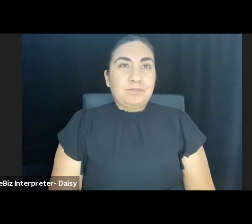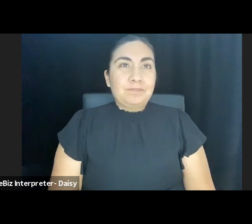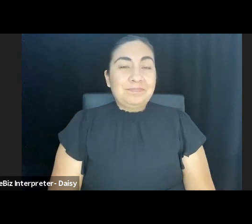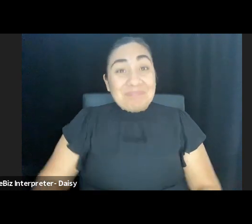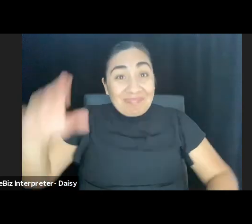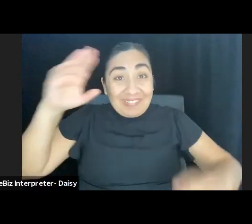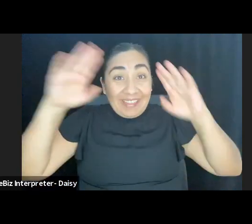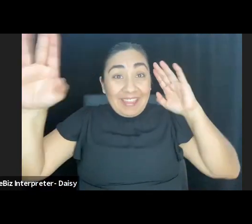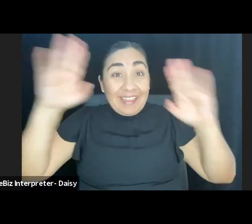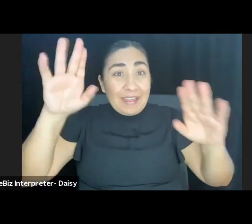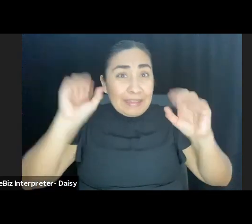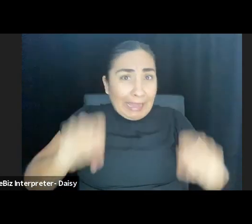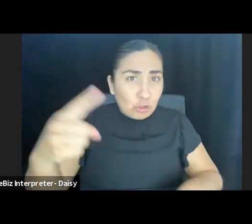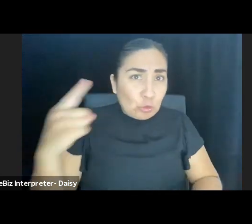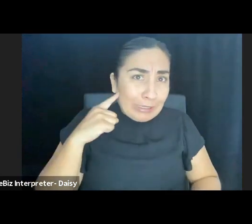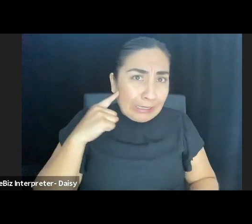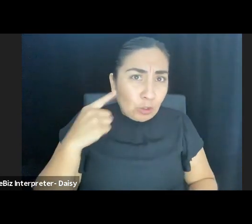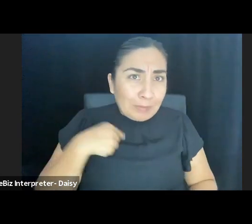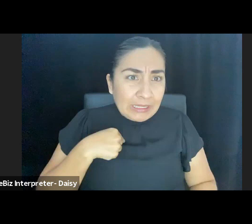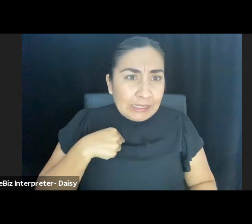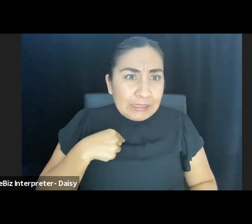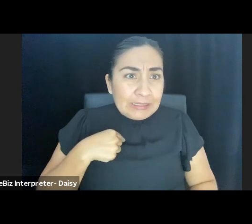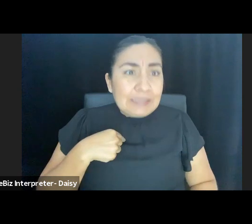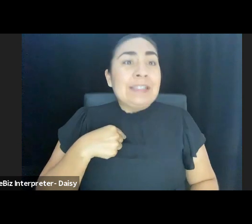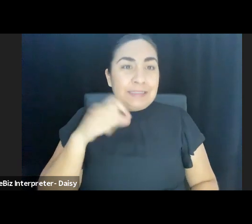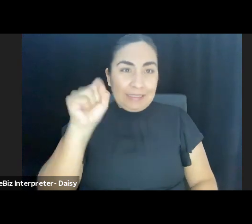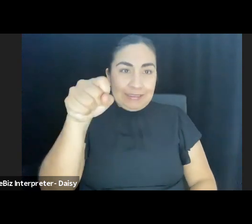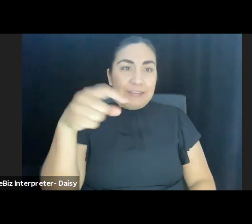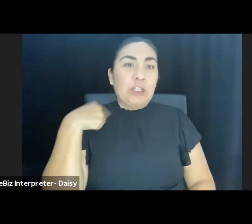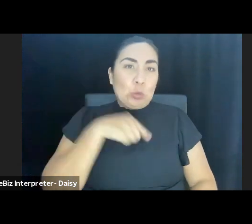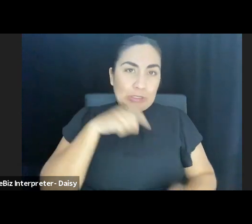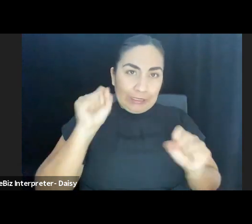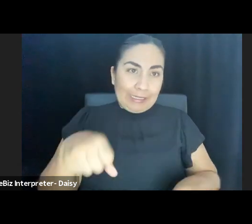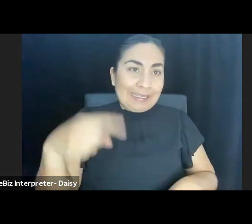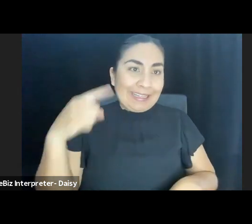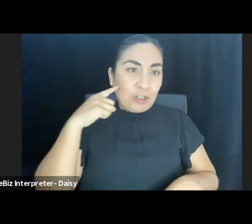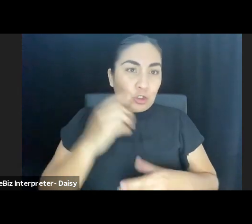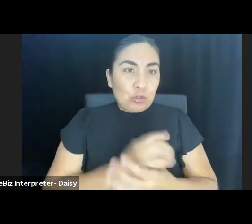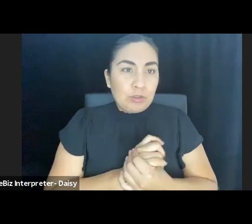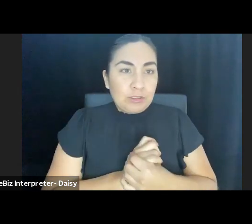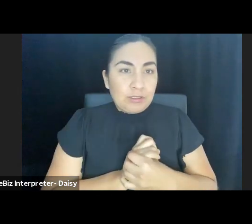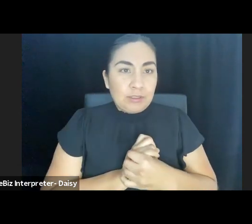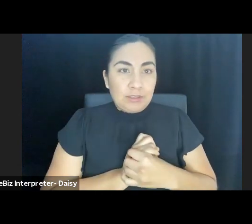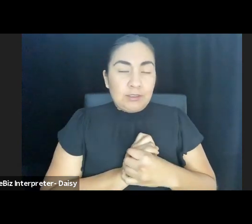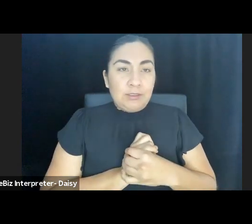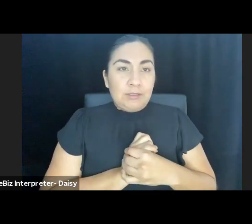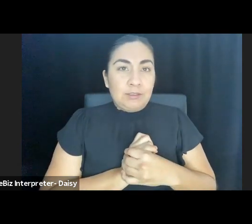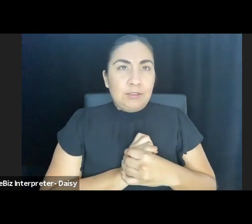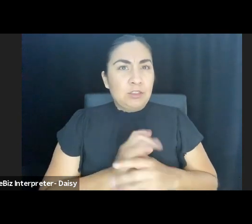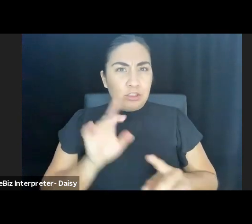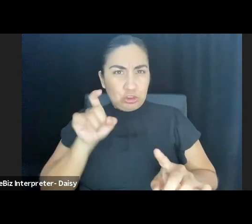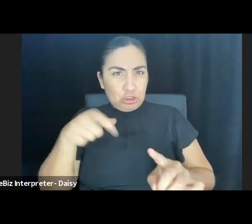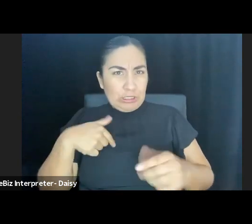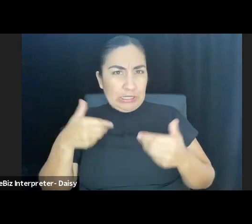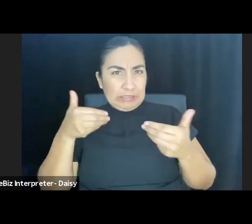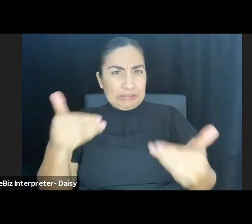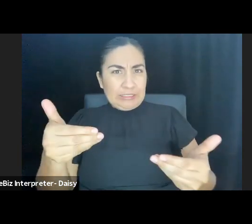Hey, everybody, can I be heard? Can hear you, Jamil. Okay, should I continue?